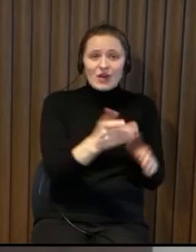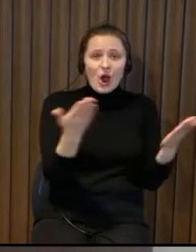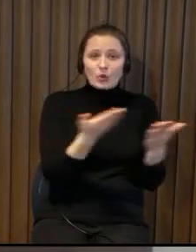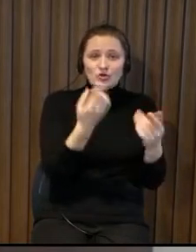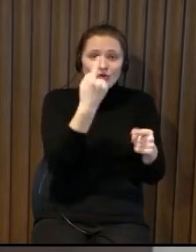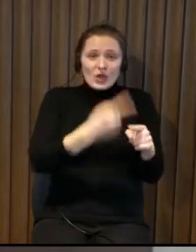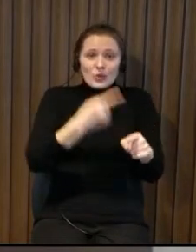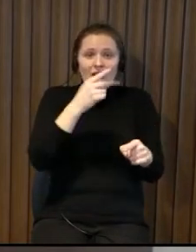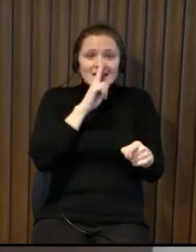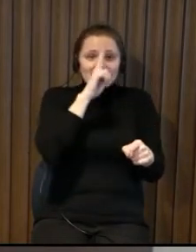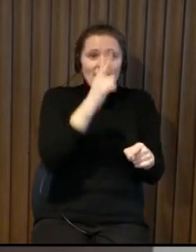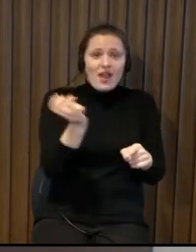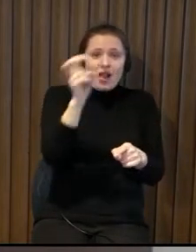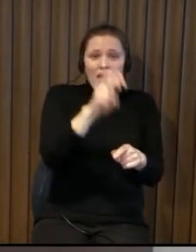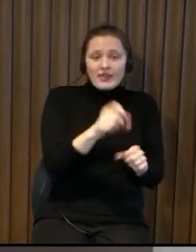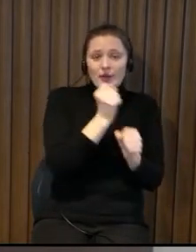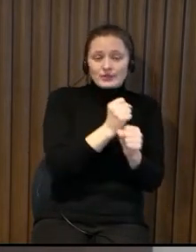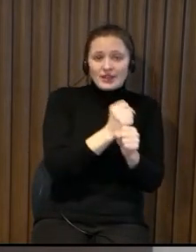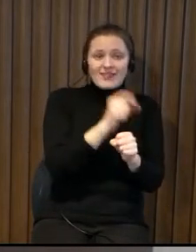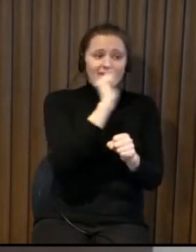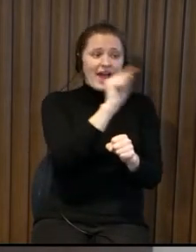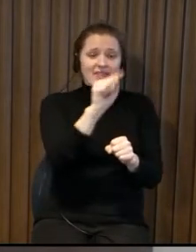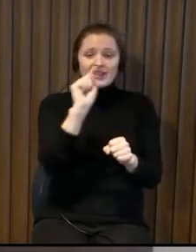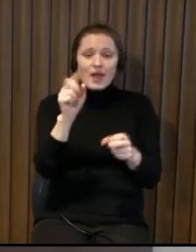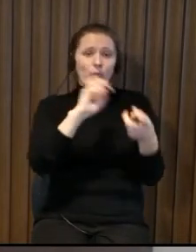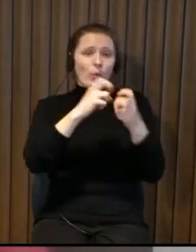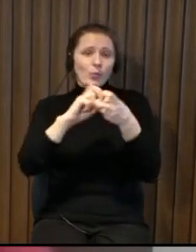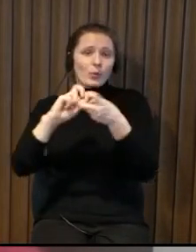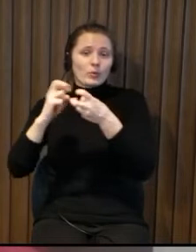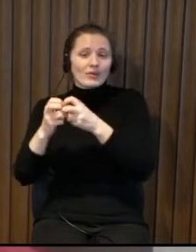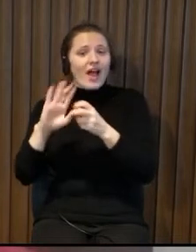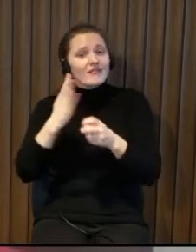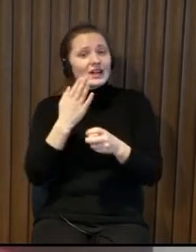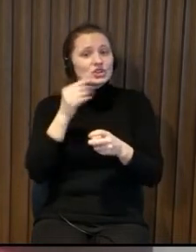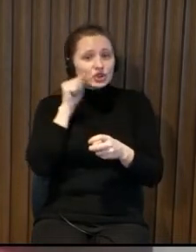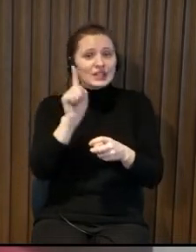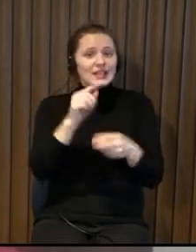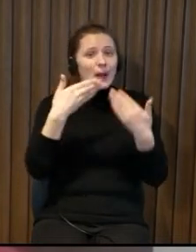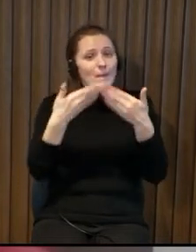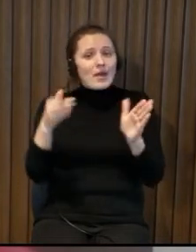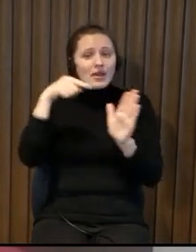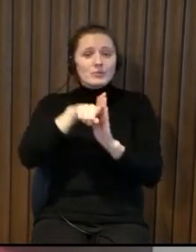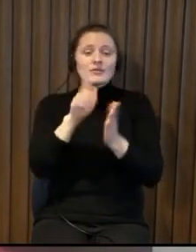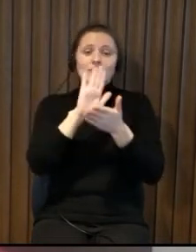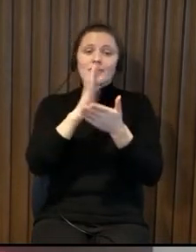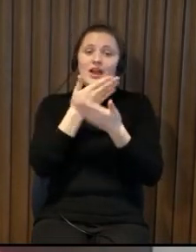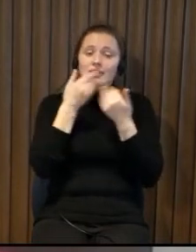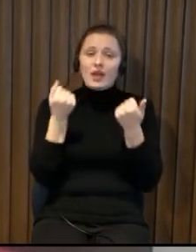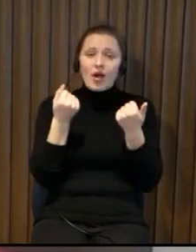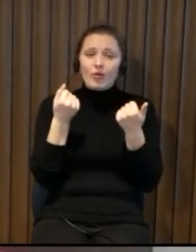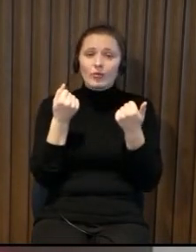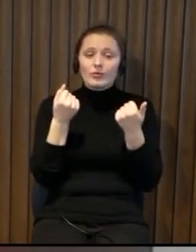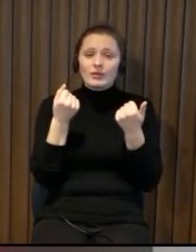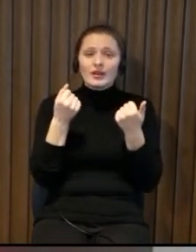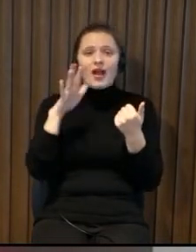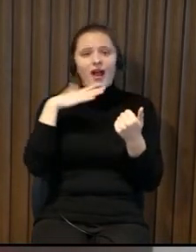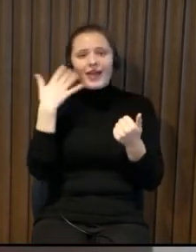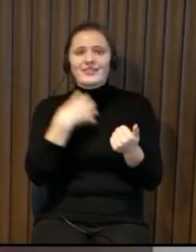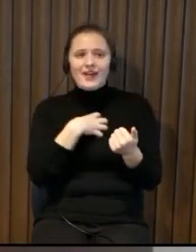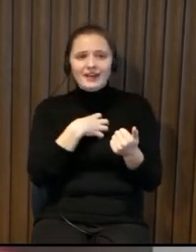always closed and the key for the gates is at the disposal of the person who gets goes to work only